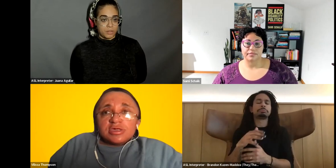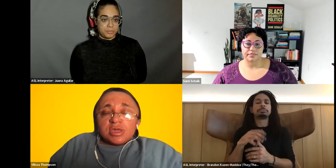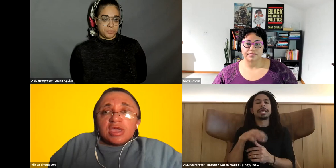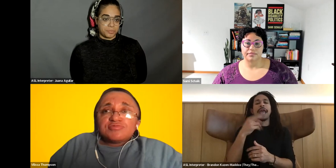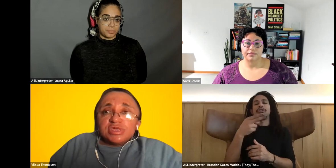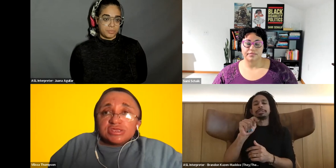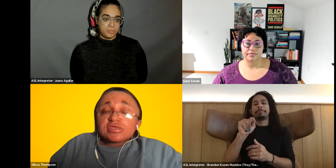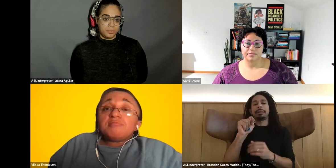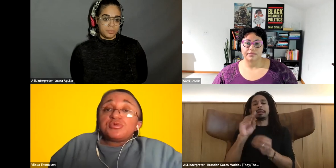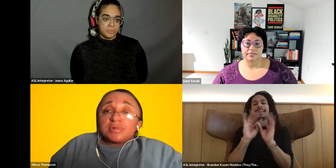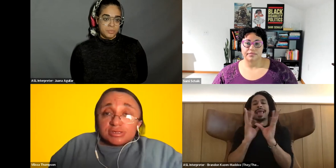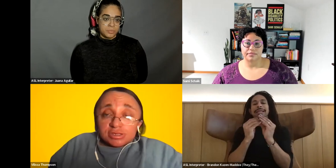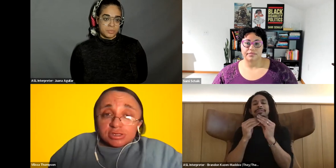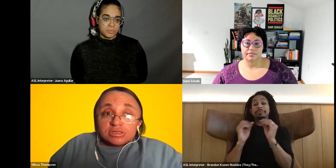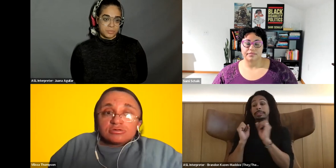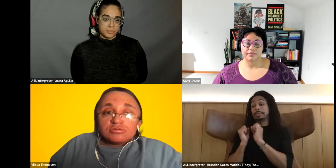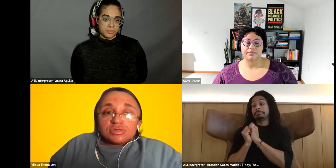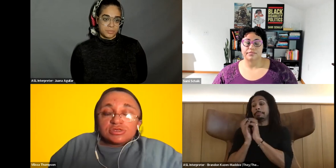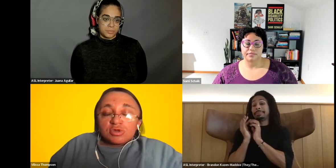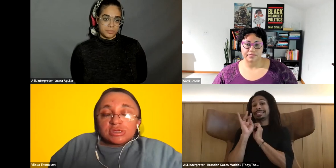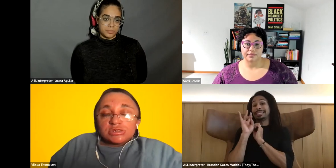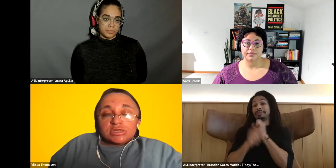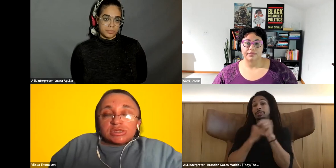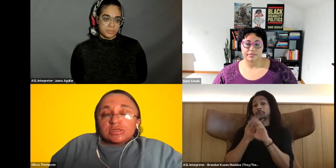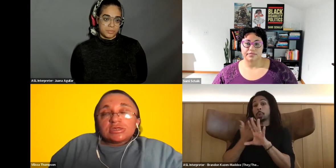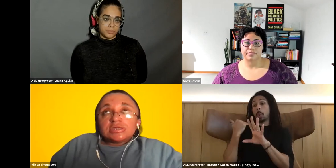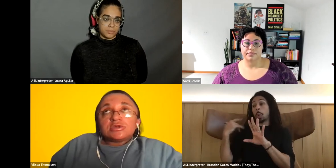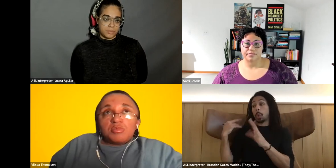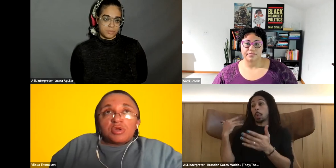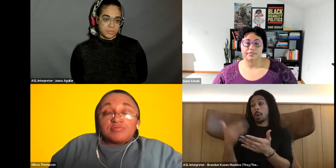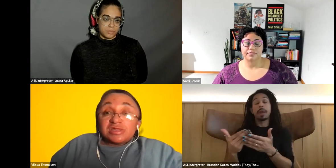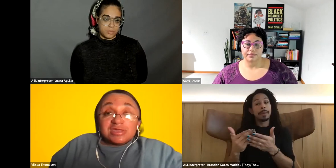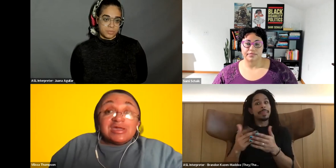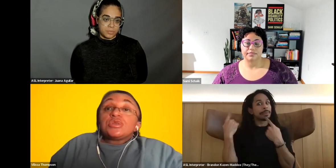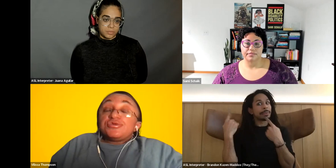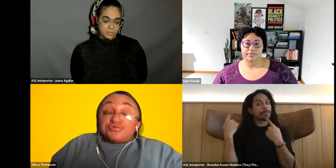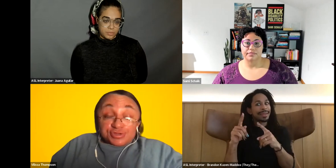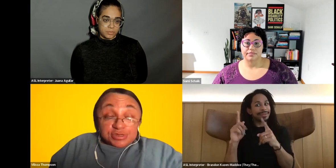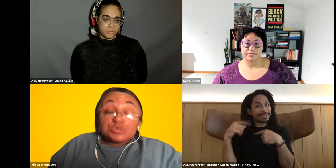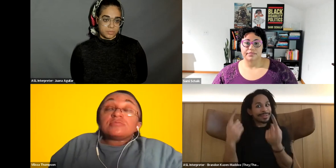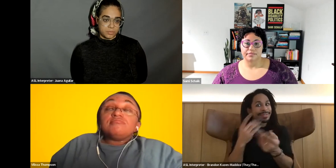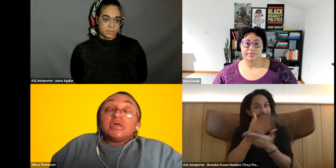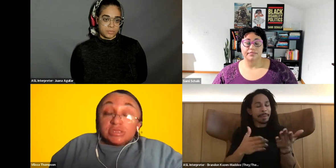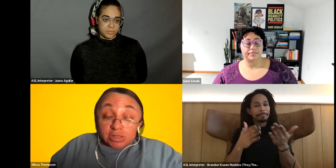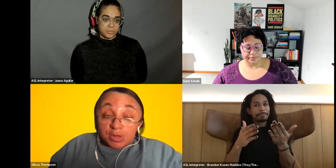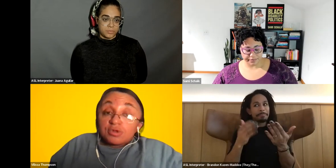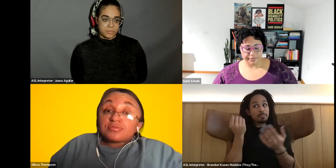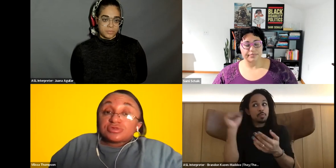Vilissa Thompson: There has been some movement to these organizations getting getting on point, but there is still a tremendous, a lot of work